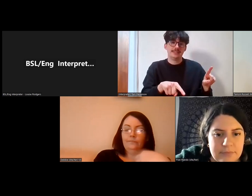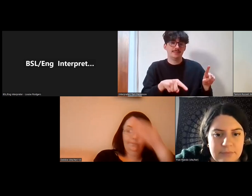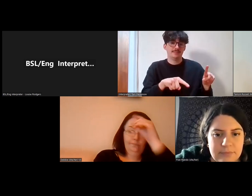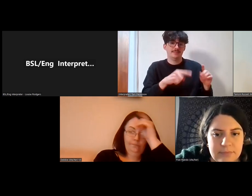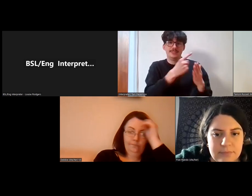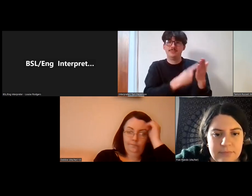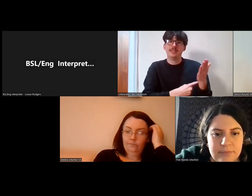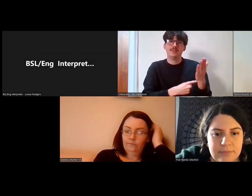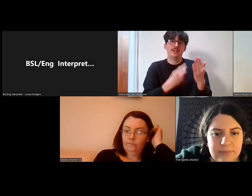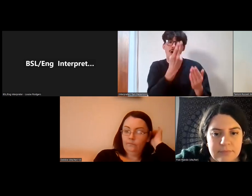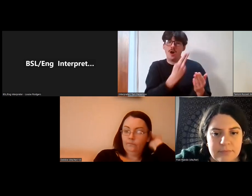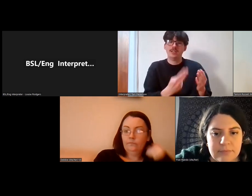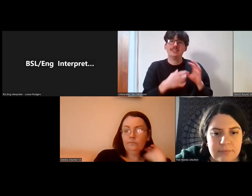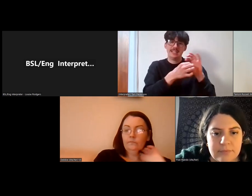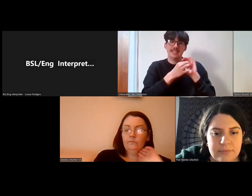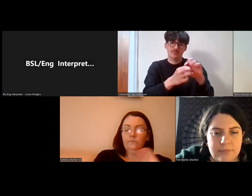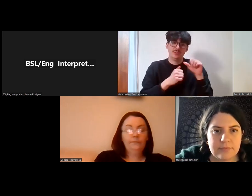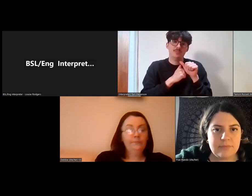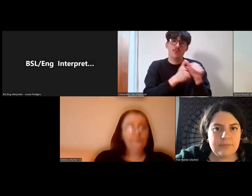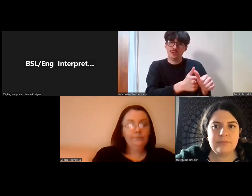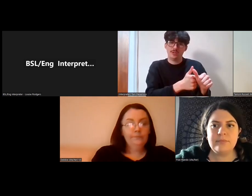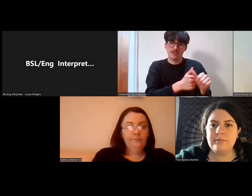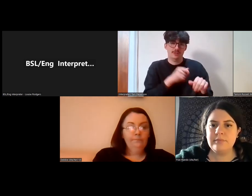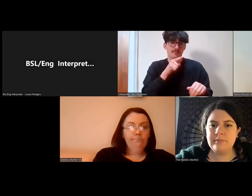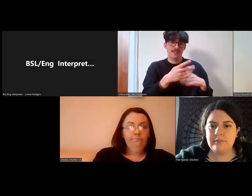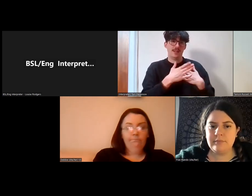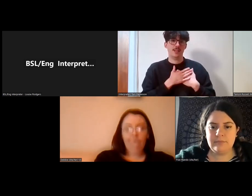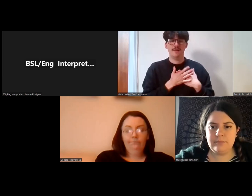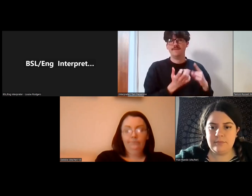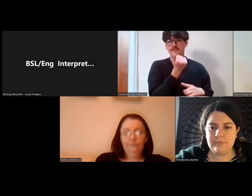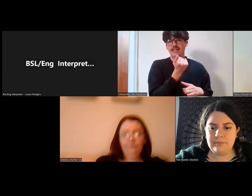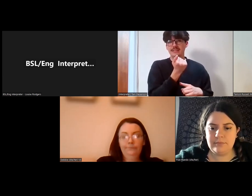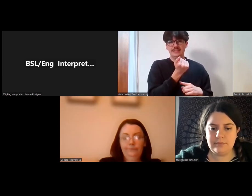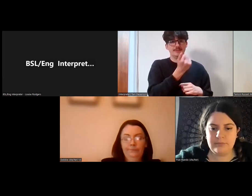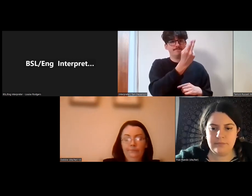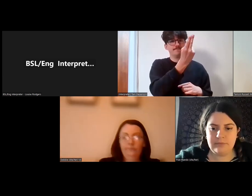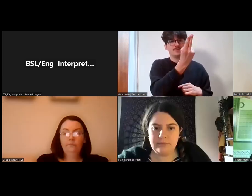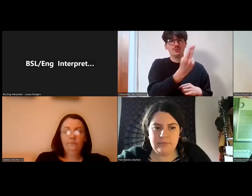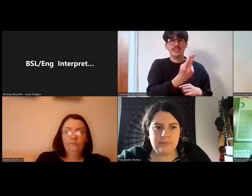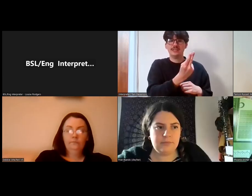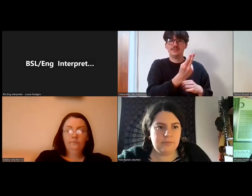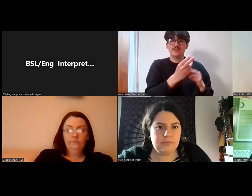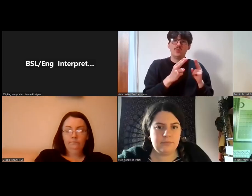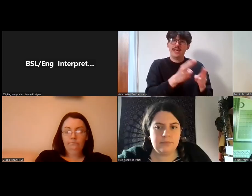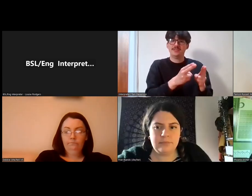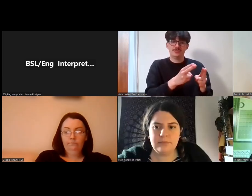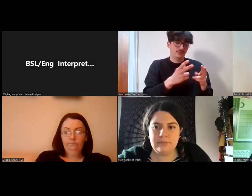engagement supporter. They love finding creative and sustainable ways to preserve heritage. At a